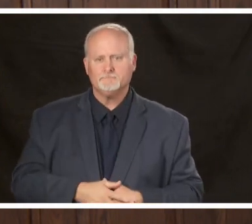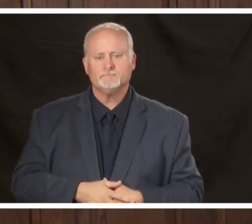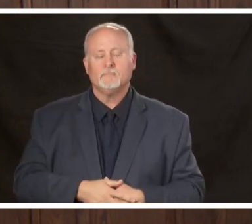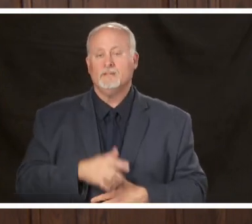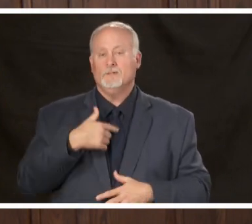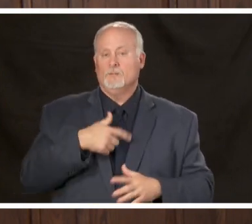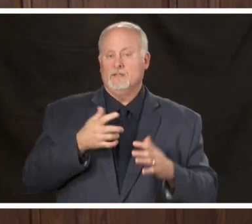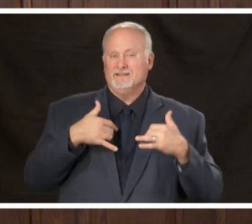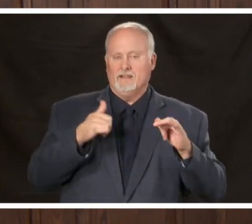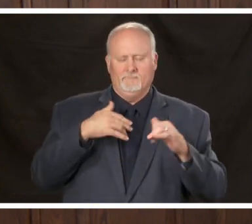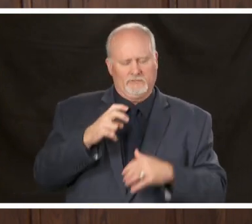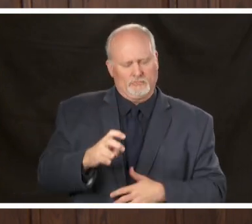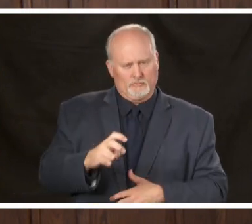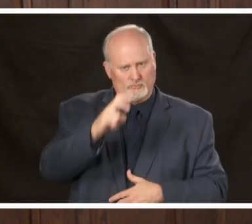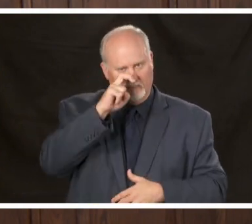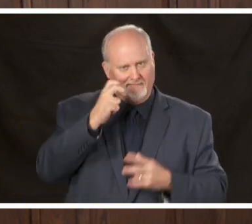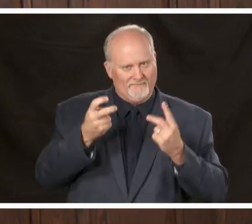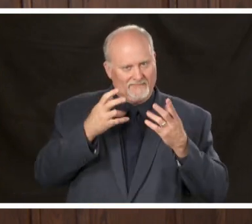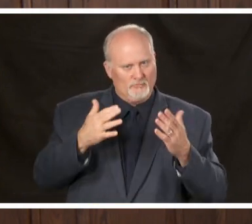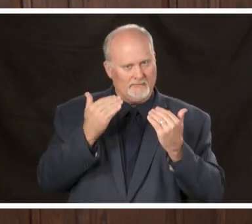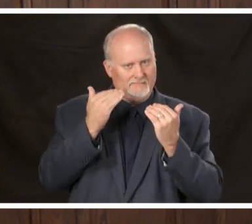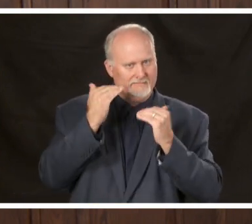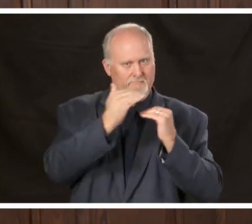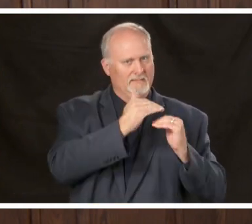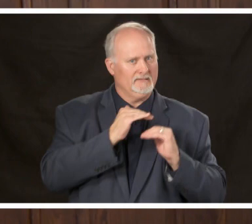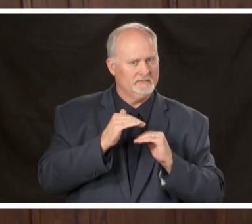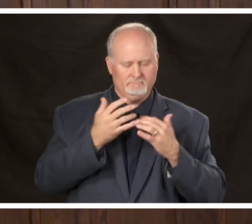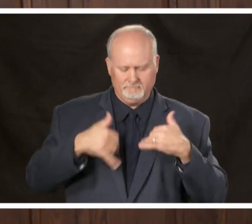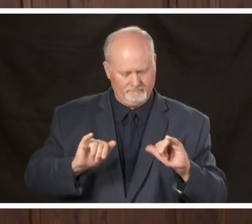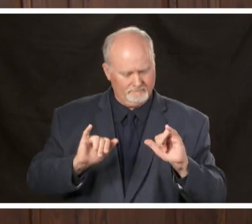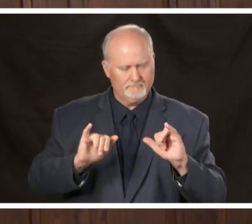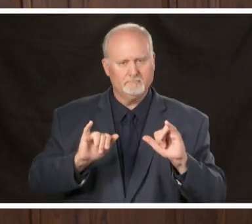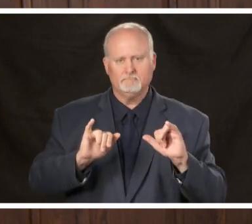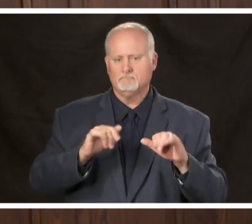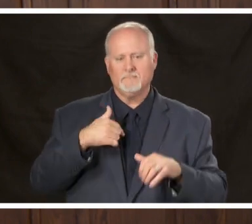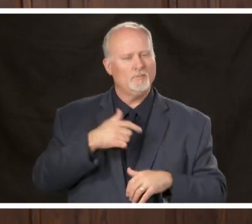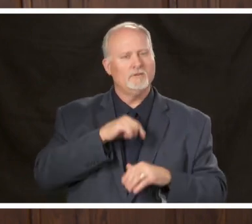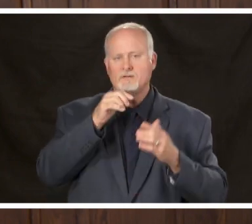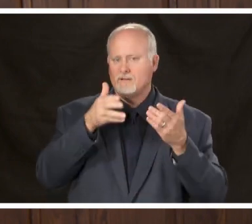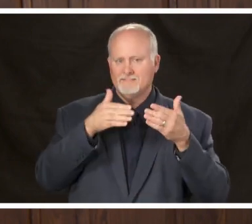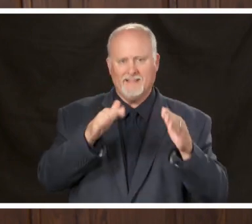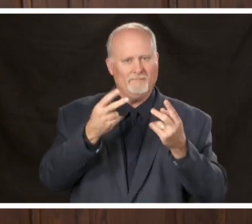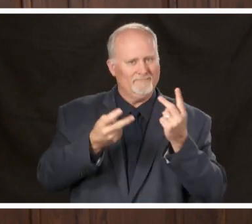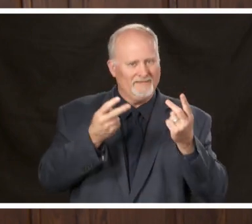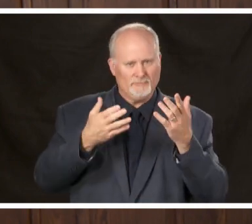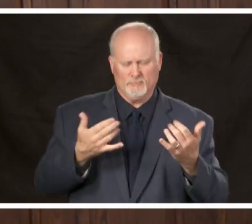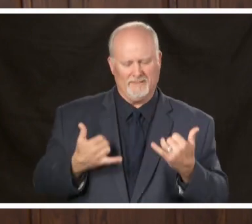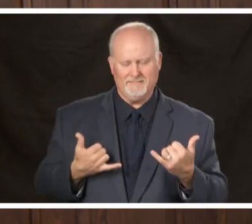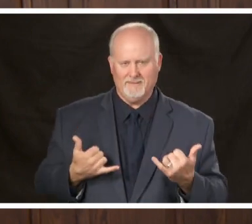have strict visitor limitations in place we are not allowing visitors per se but